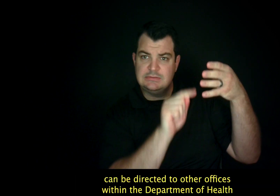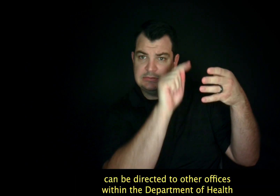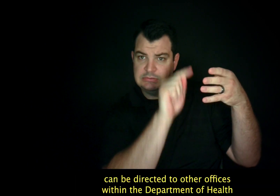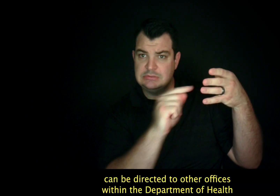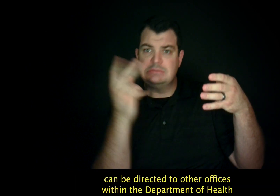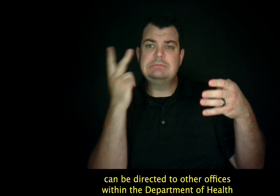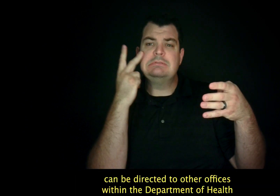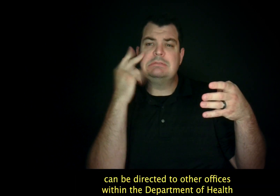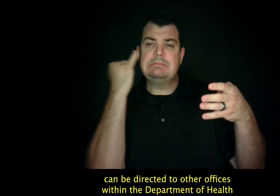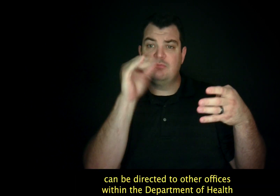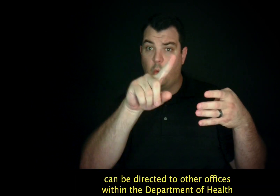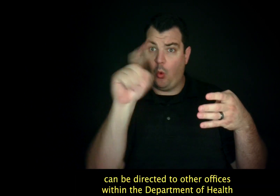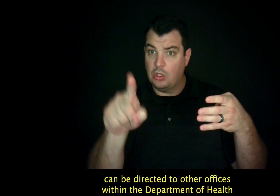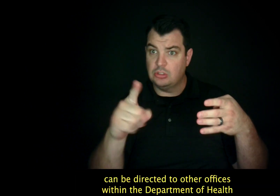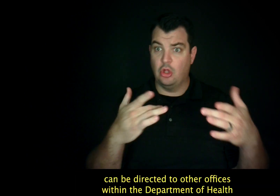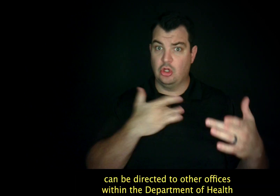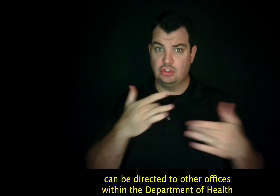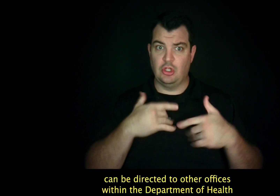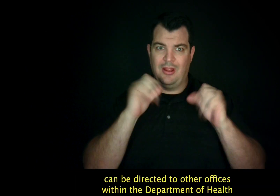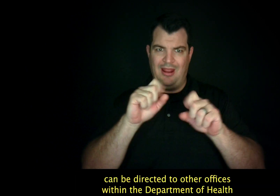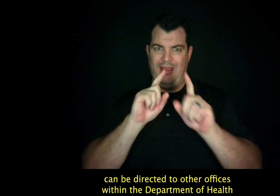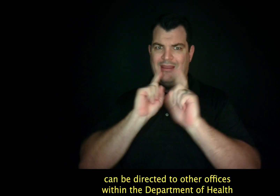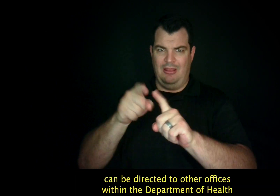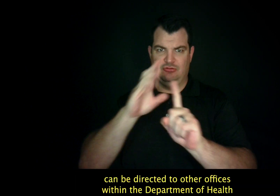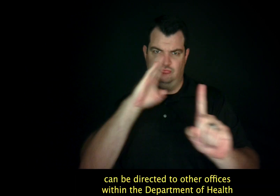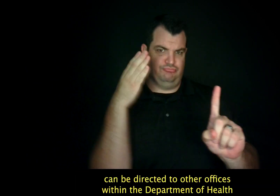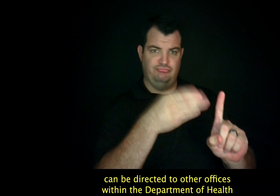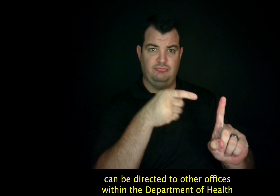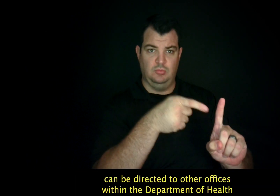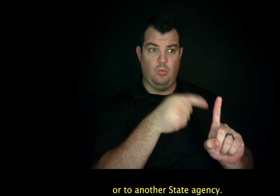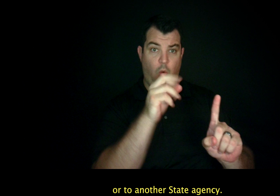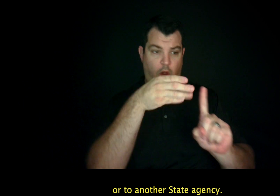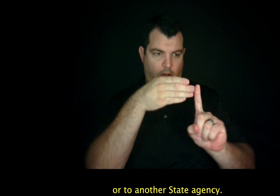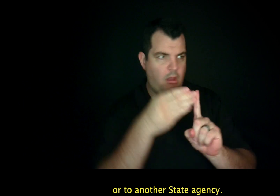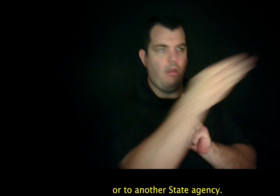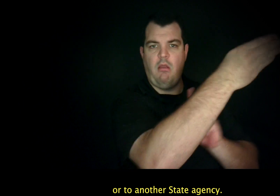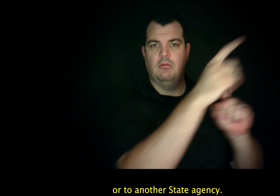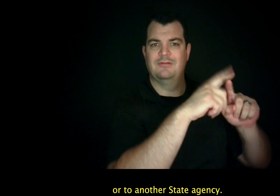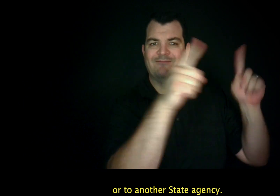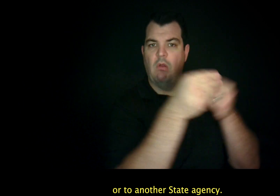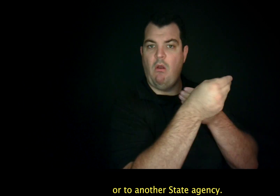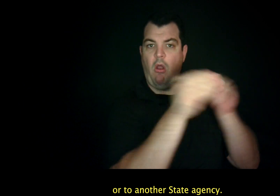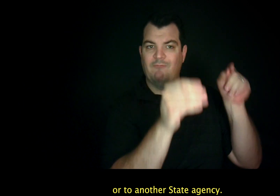can be directed to other offices within the Department of Health or to another State agency.